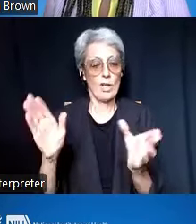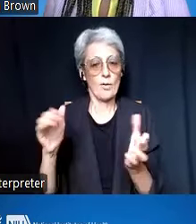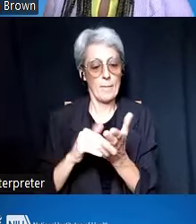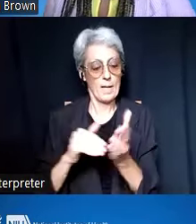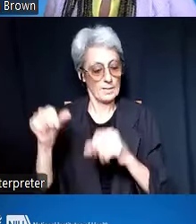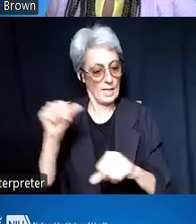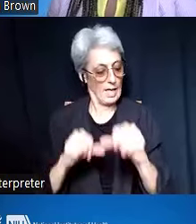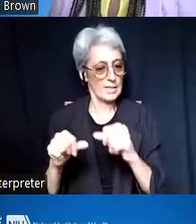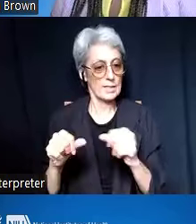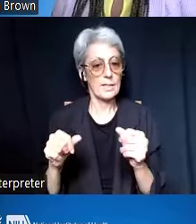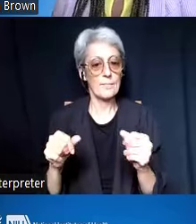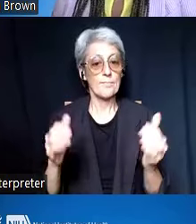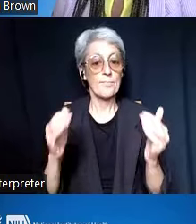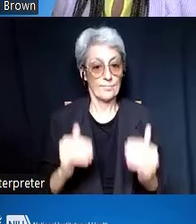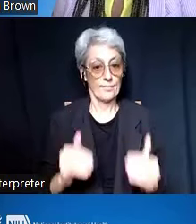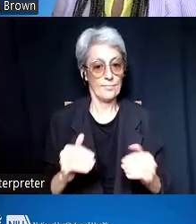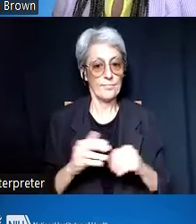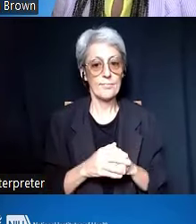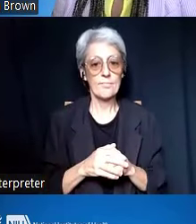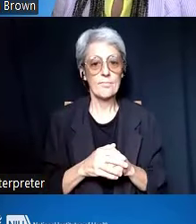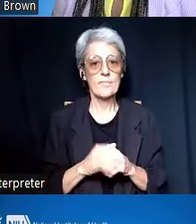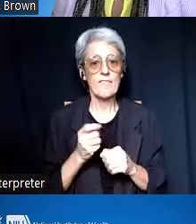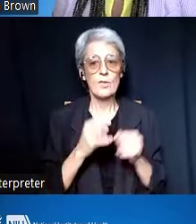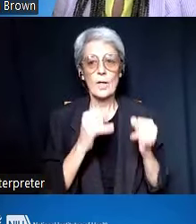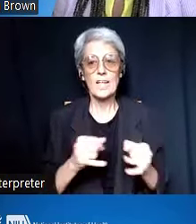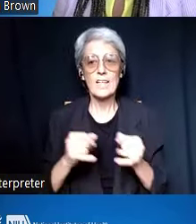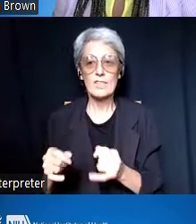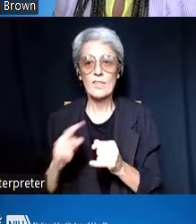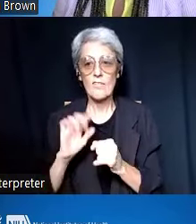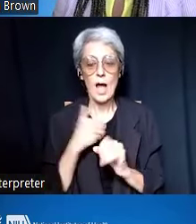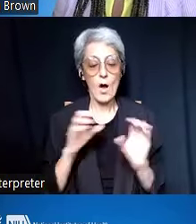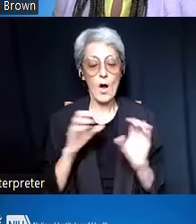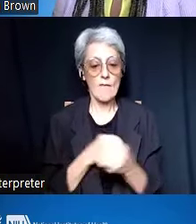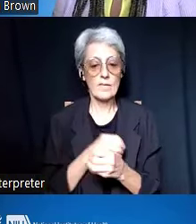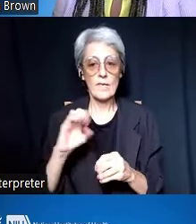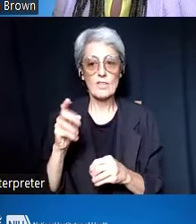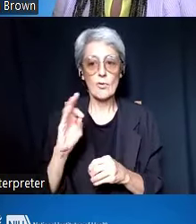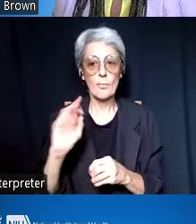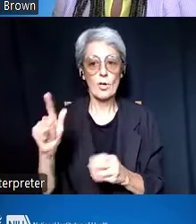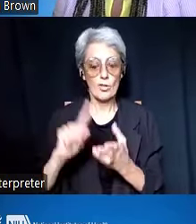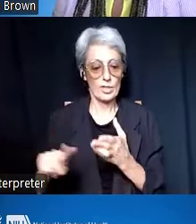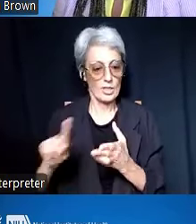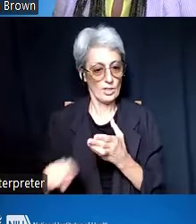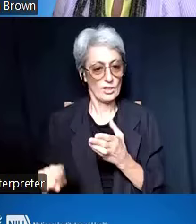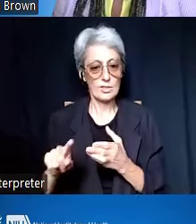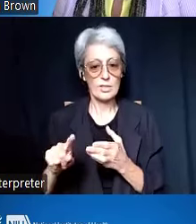Then we also have a number of individuals from our Office of Extramural Research that will be helping behind the scenes with questions